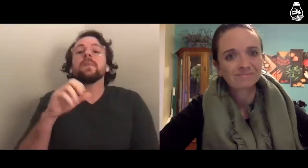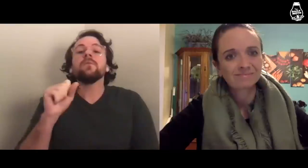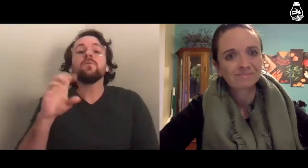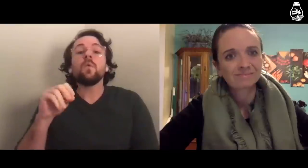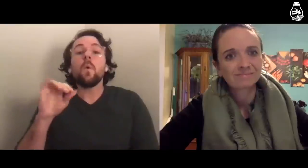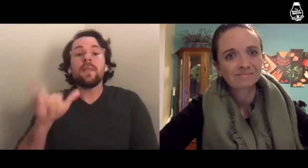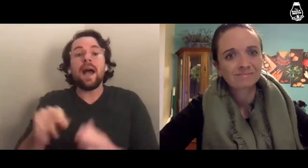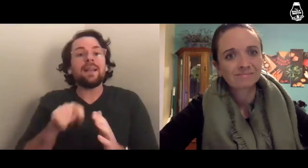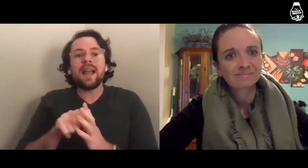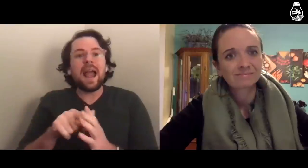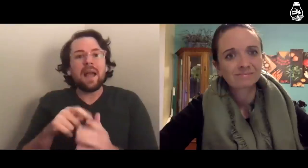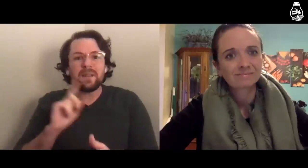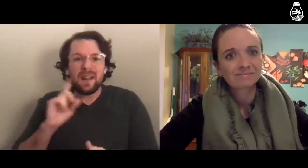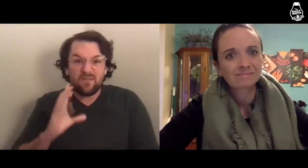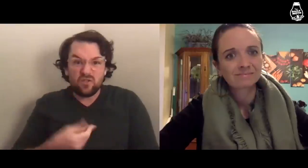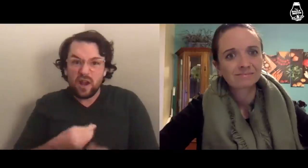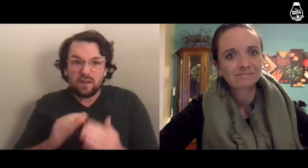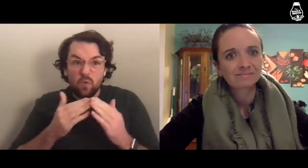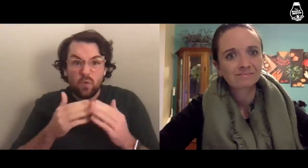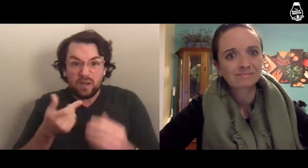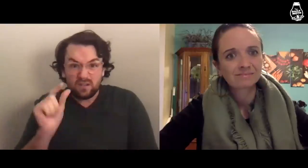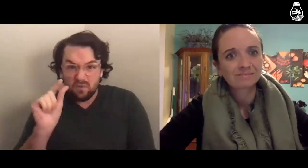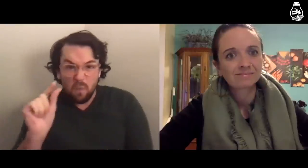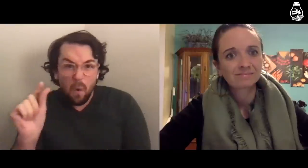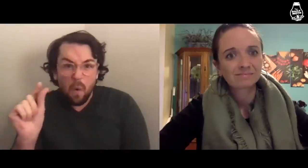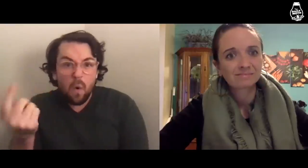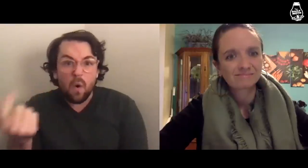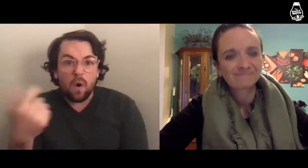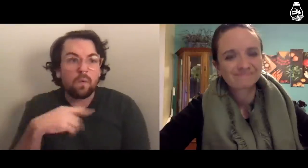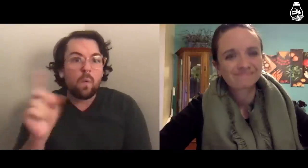So at that time, the Deaf trans community was very small.